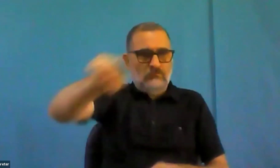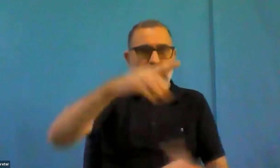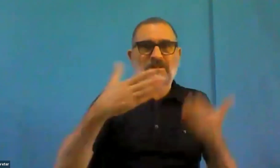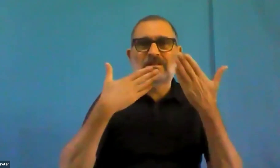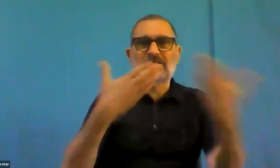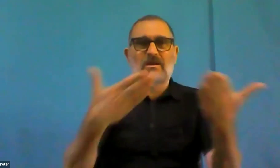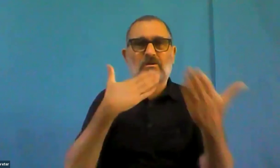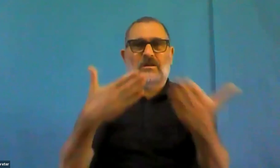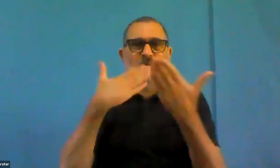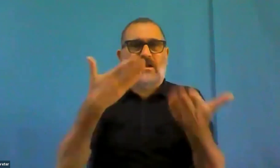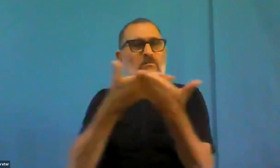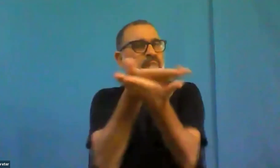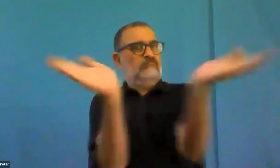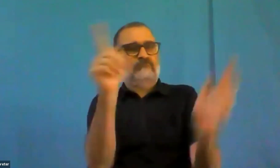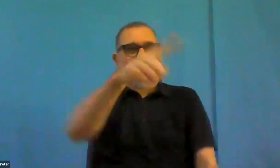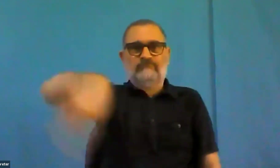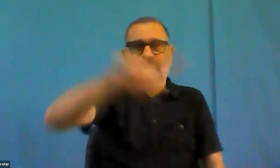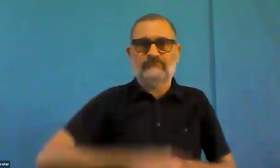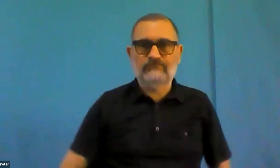My thanks